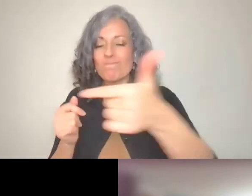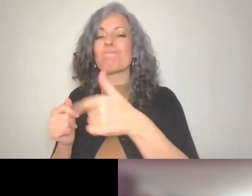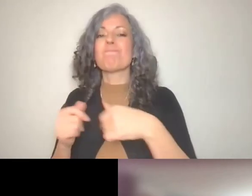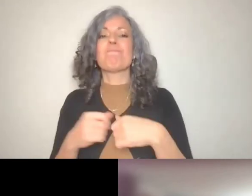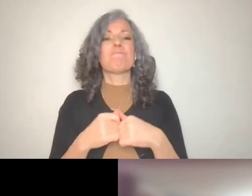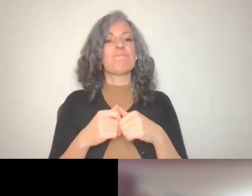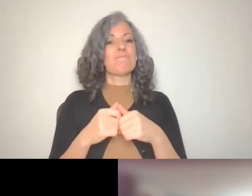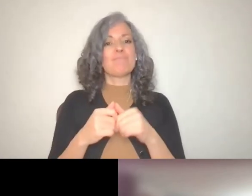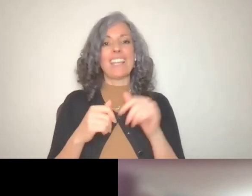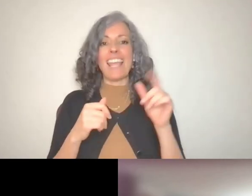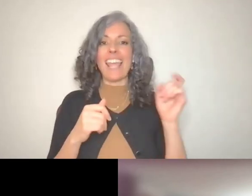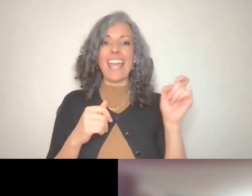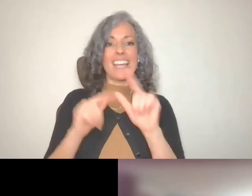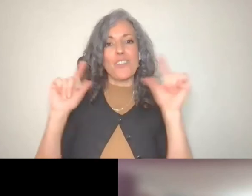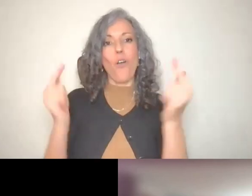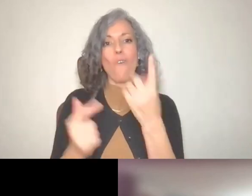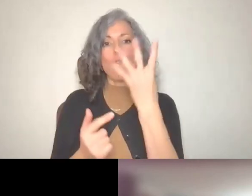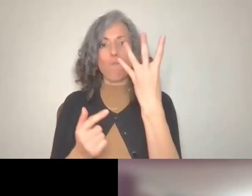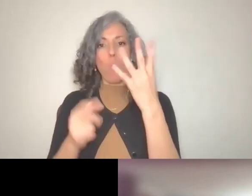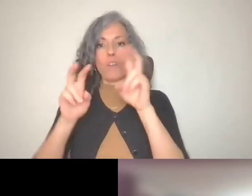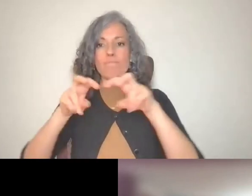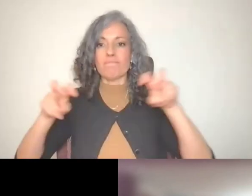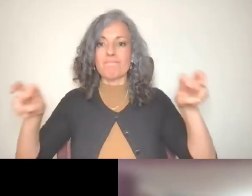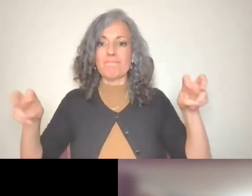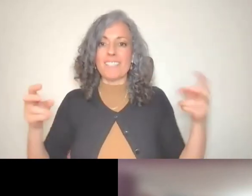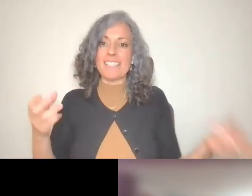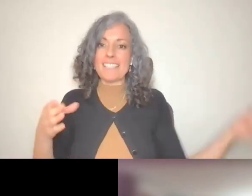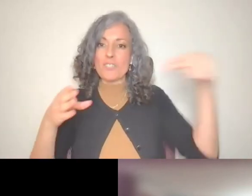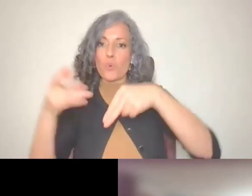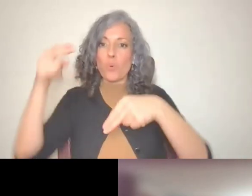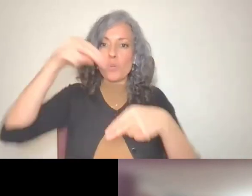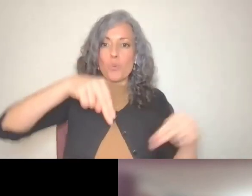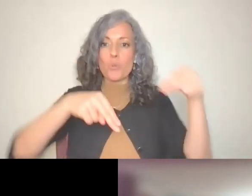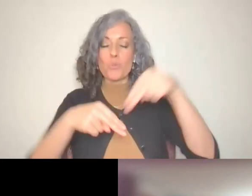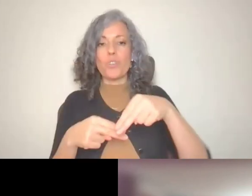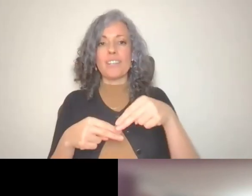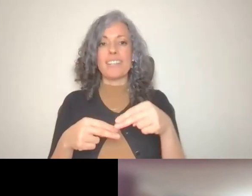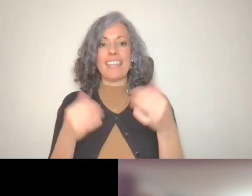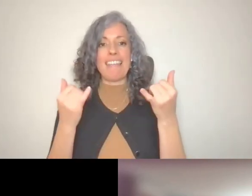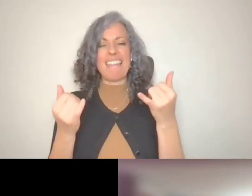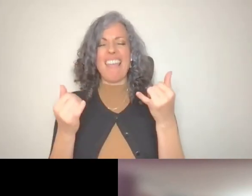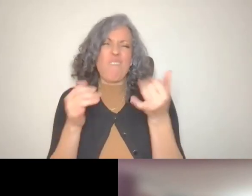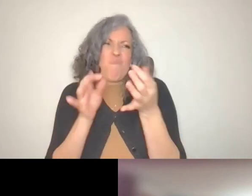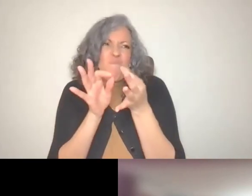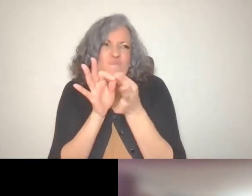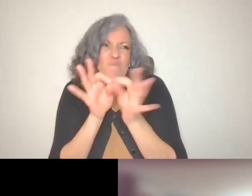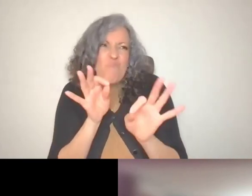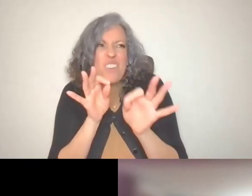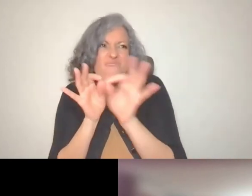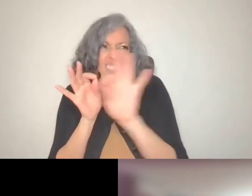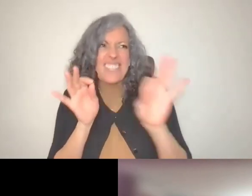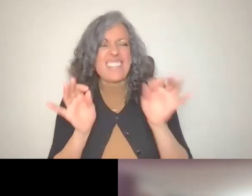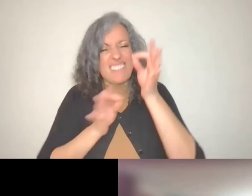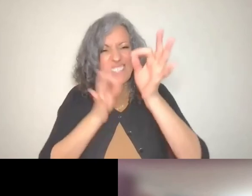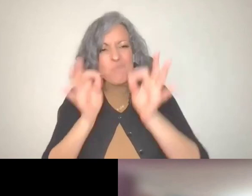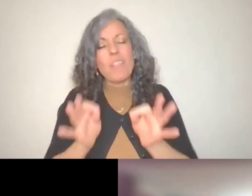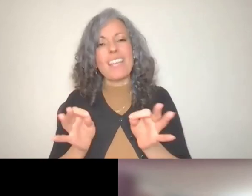All four of our panelists to come in and just a sentence or two as we're wrapping up here and I'll start with you.